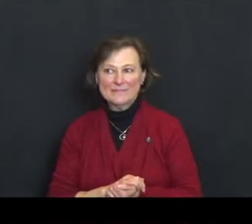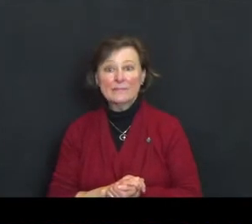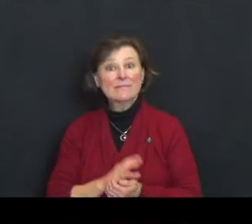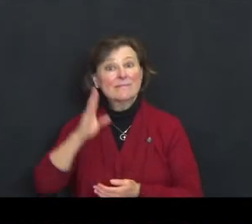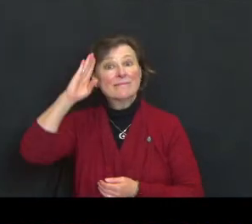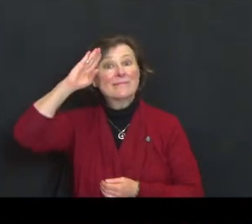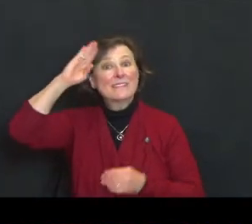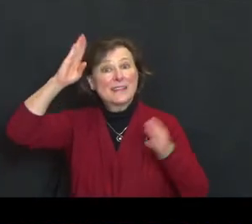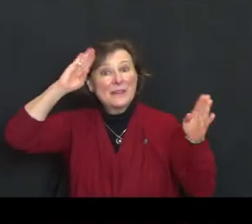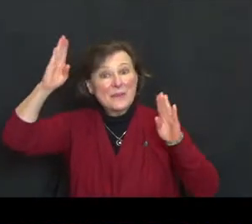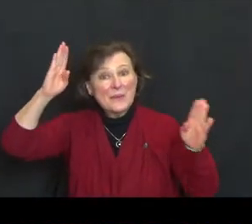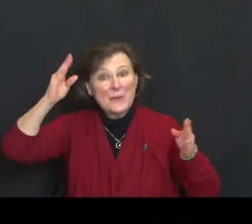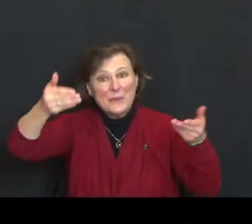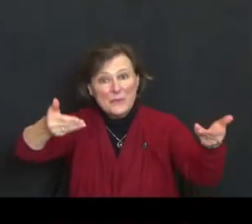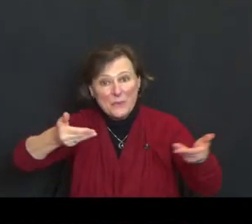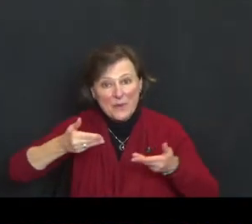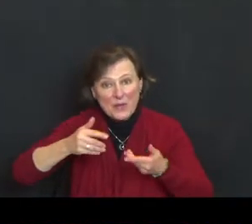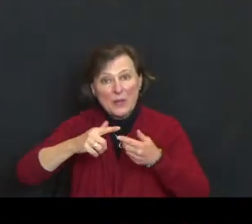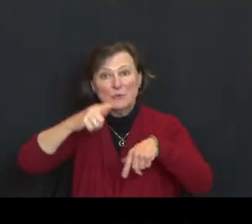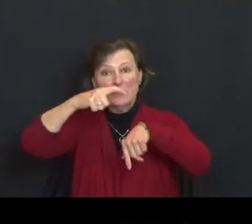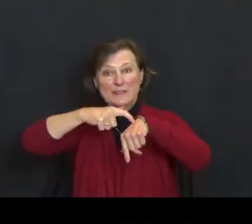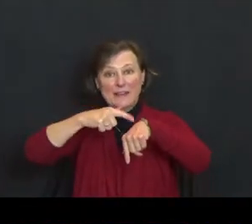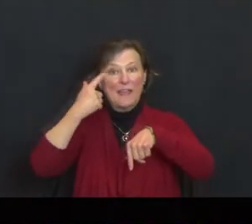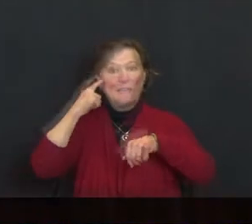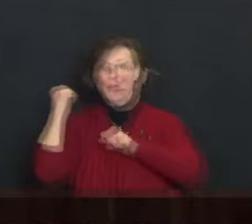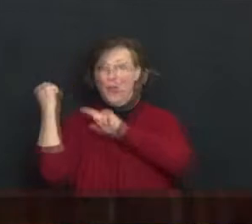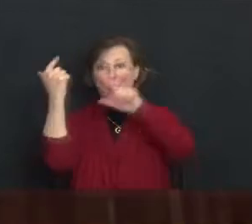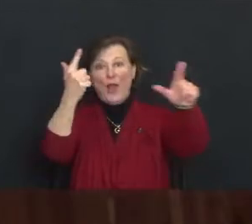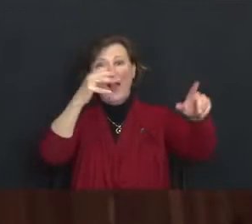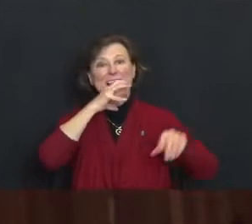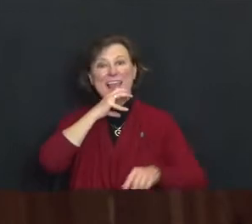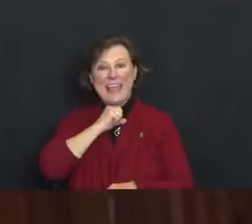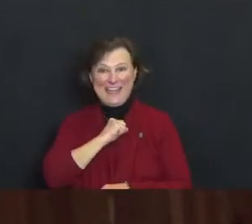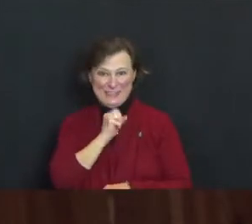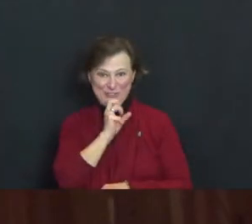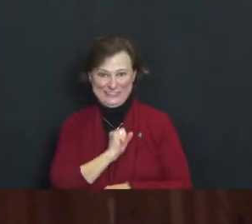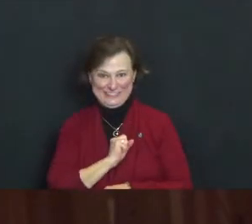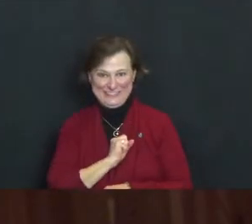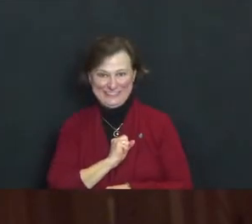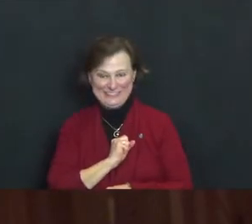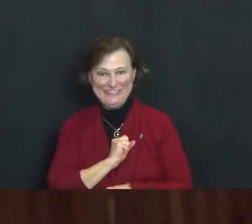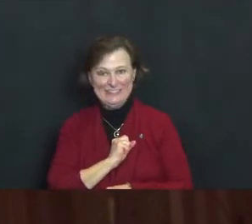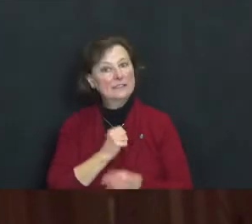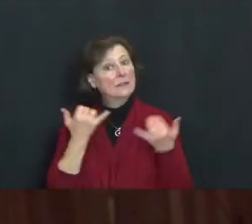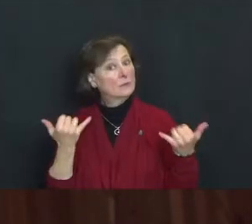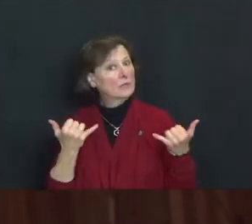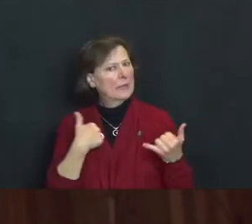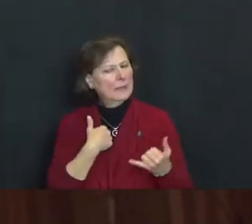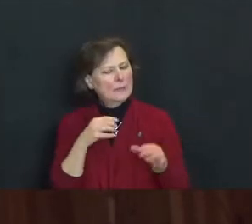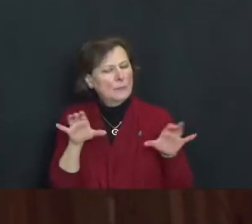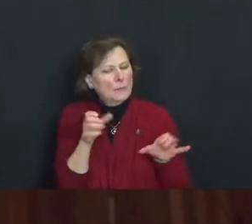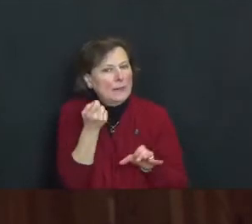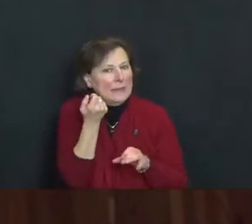Hello and welcome to the time for all ages portion of the service. Today I’m going to do something a little different.